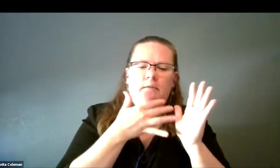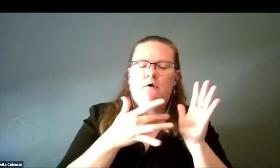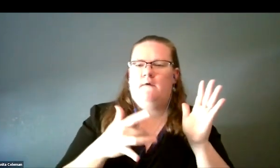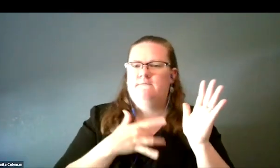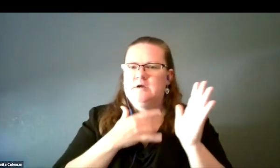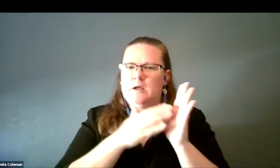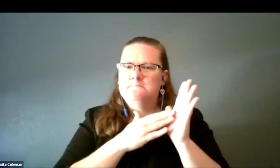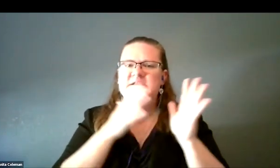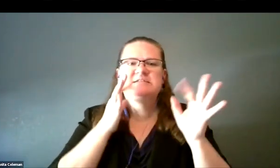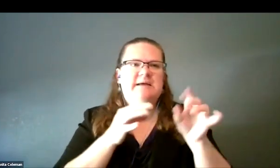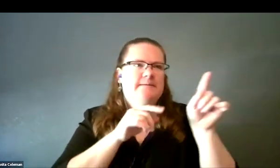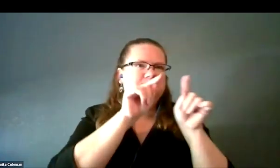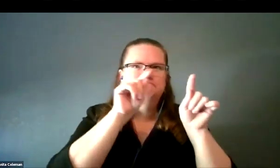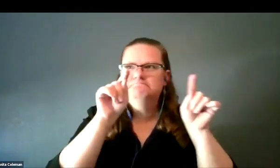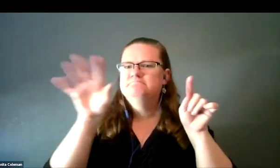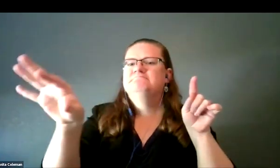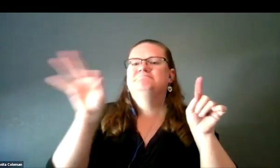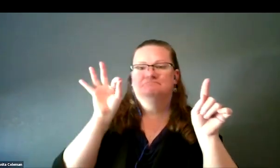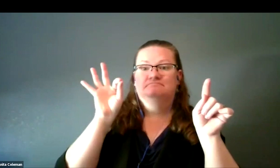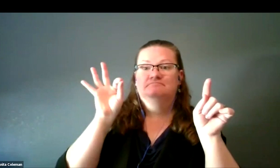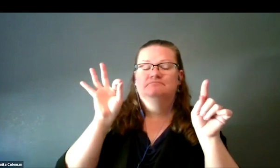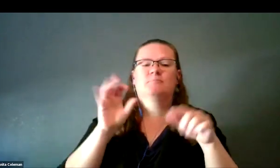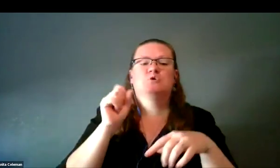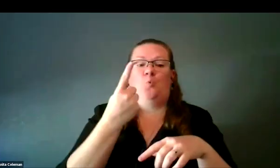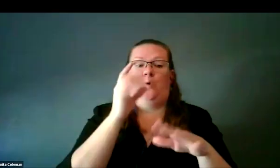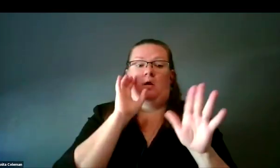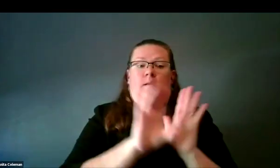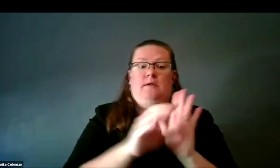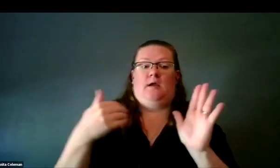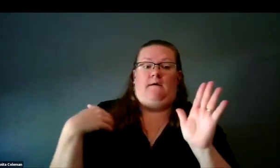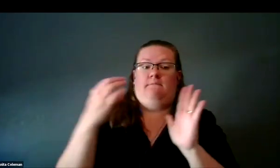What we did is, in the one image, I show the actual sample sheet.